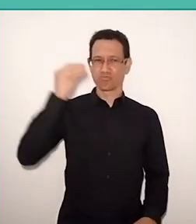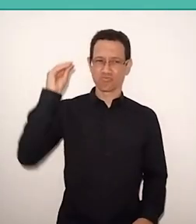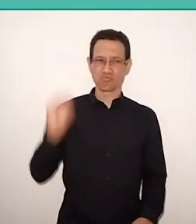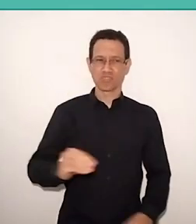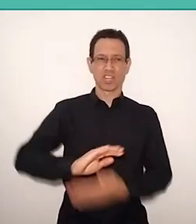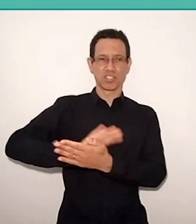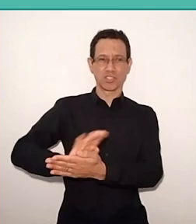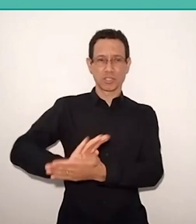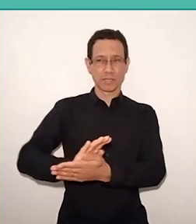criticized.